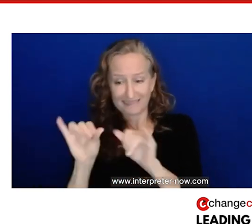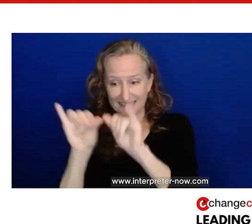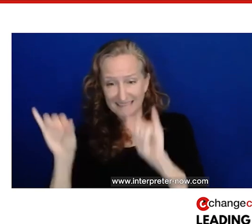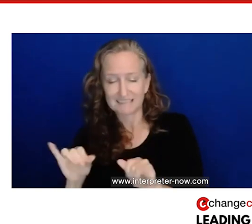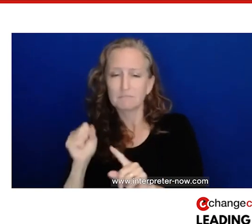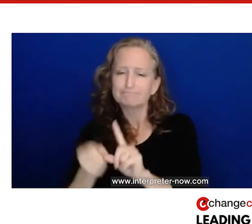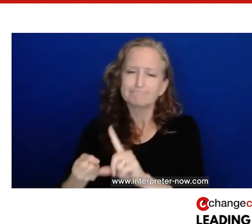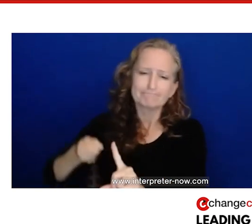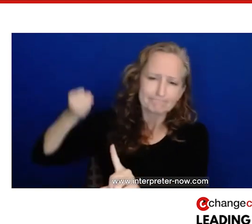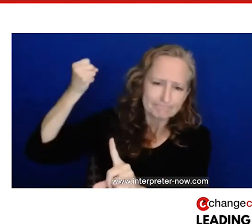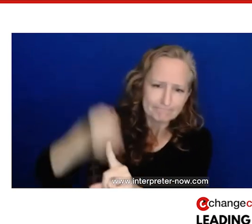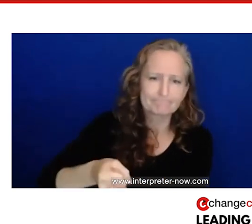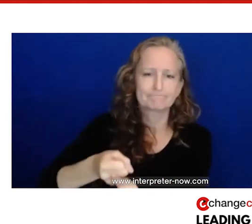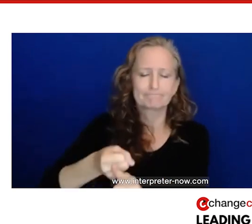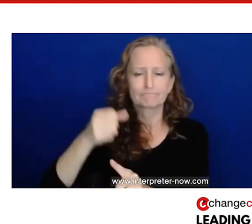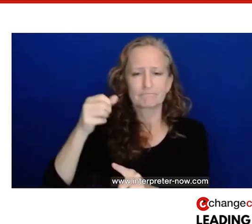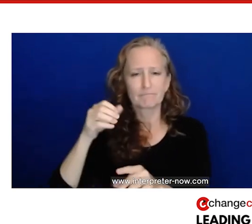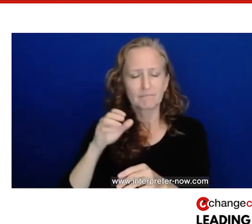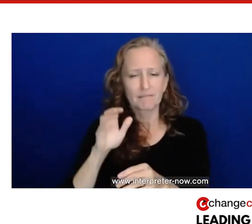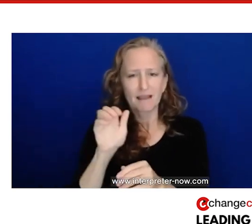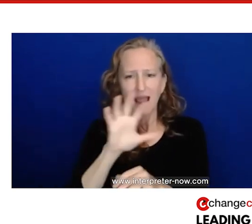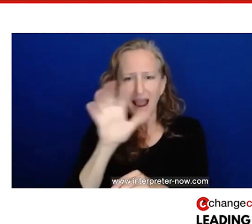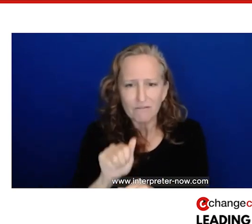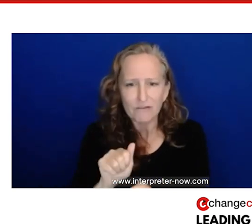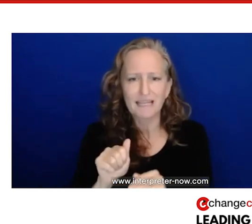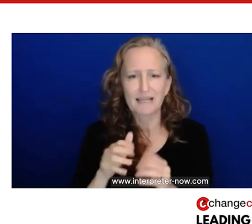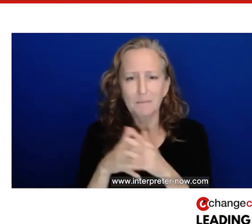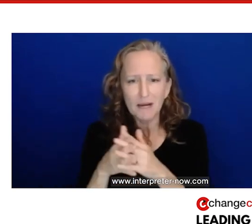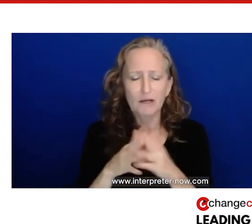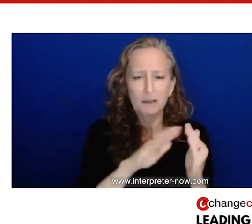impacted communities of color, especially the African-American community, in my city,